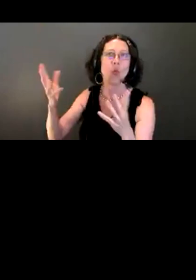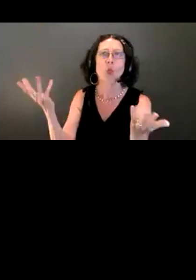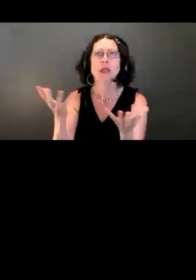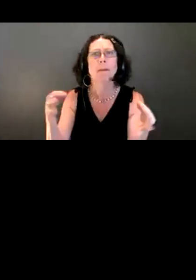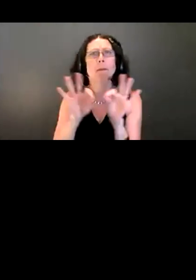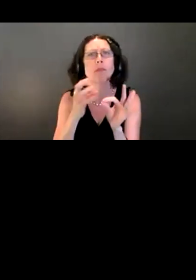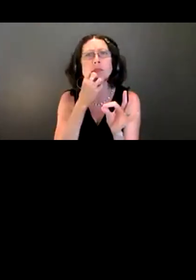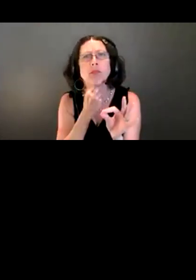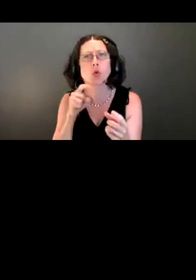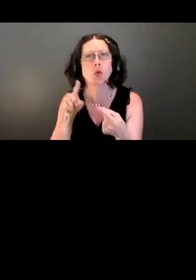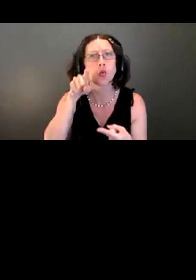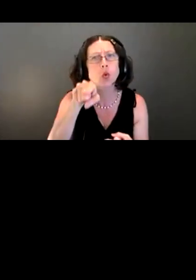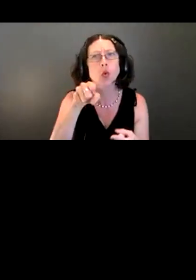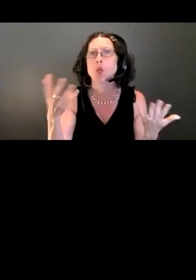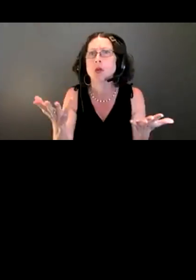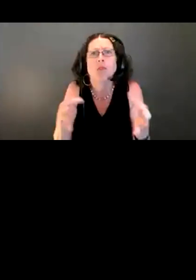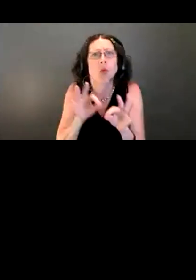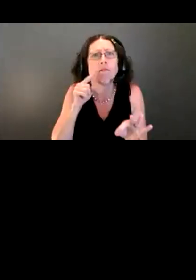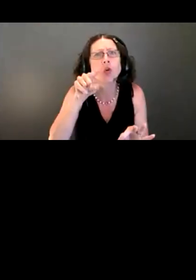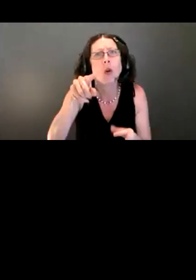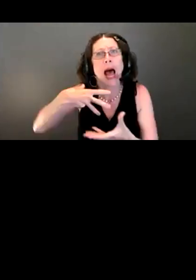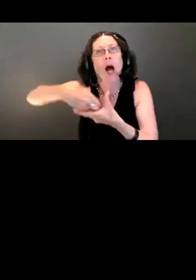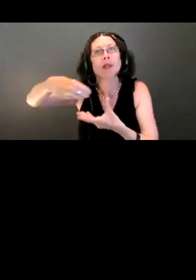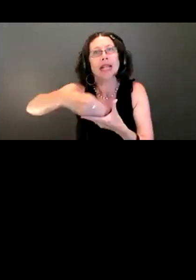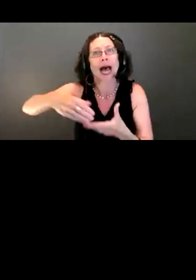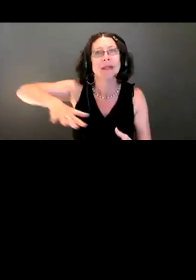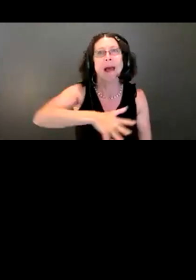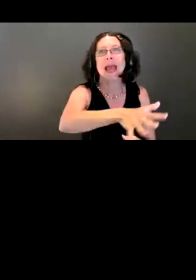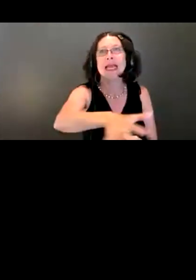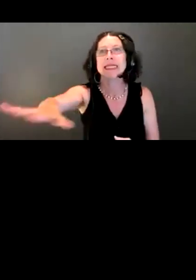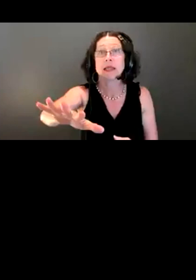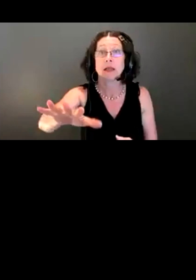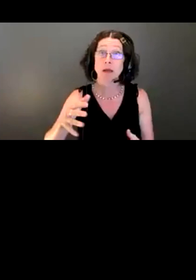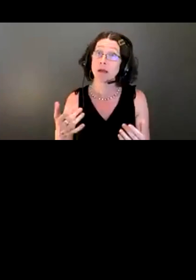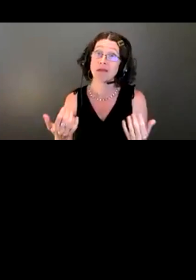matters to you in outdoor spaces because the effort today, we